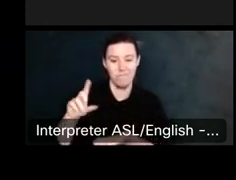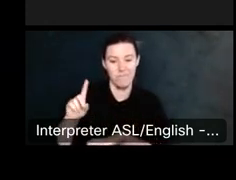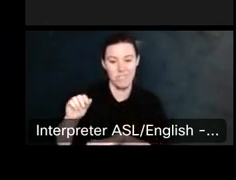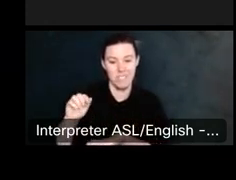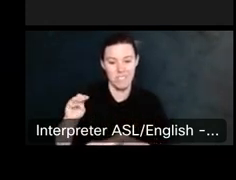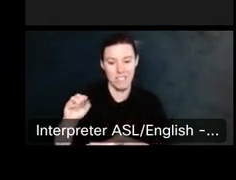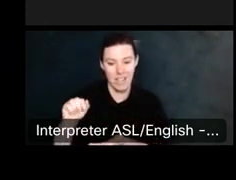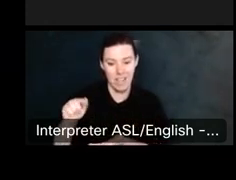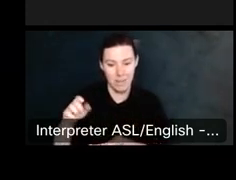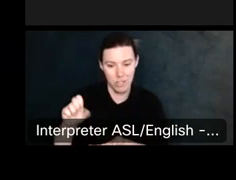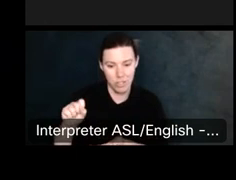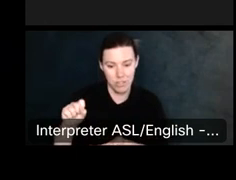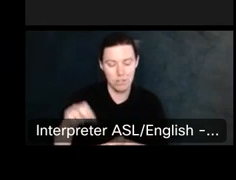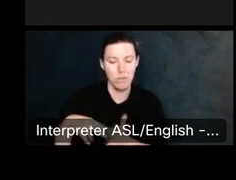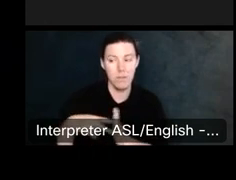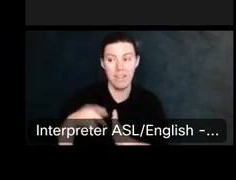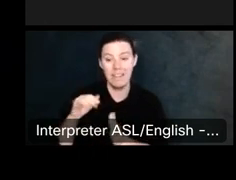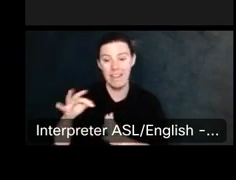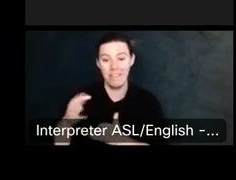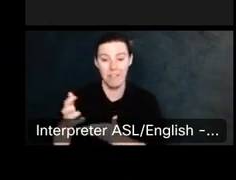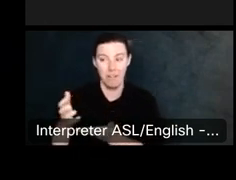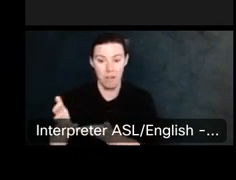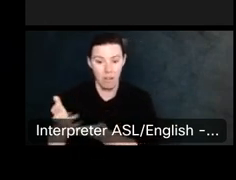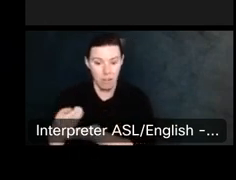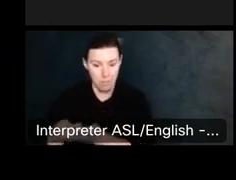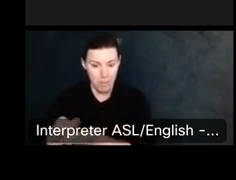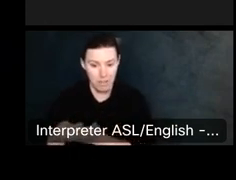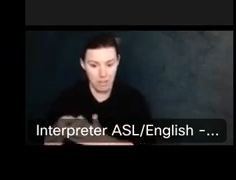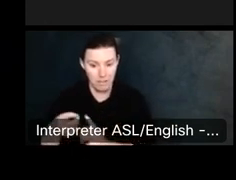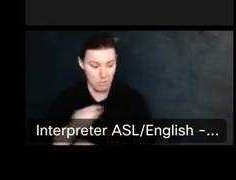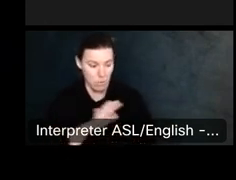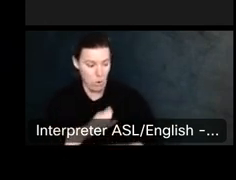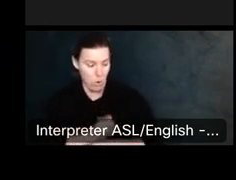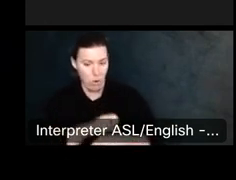the profits that they got from using your work or you can.